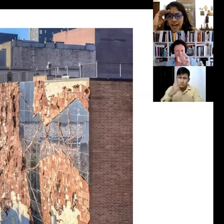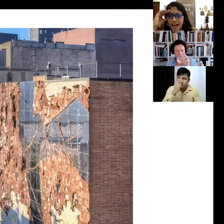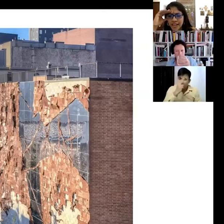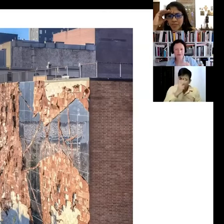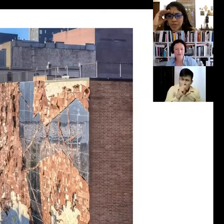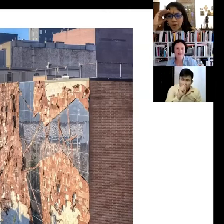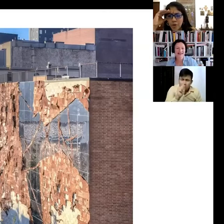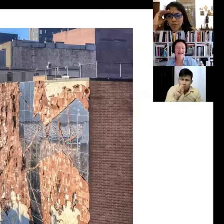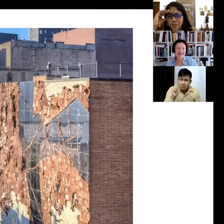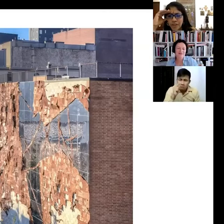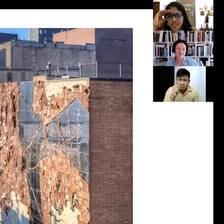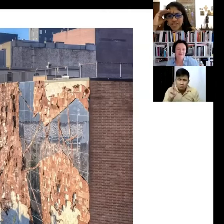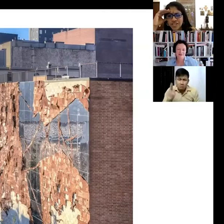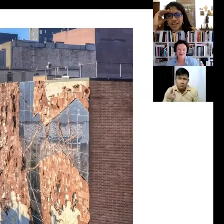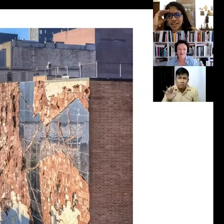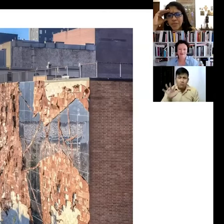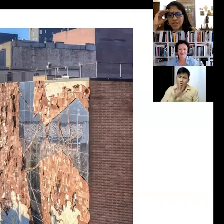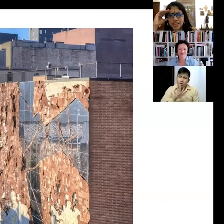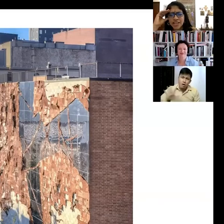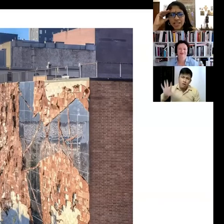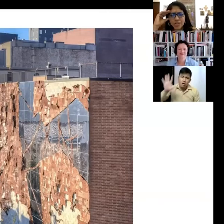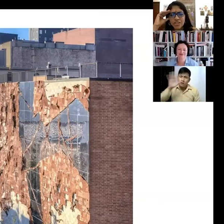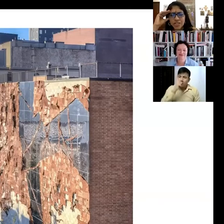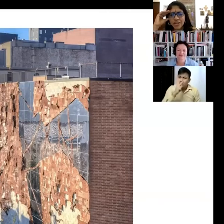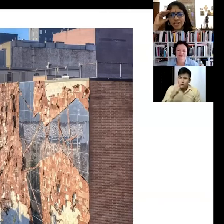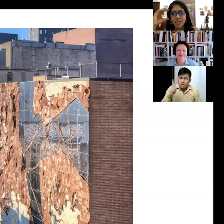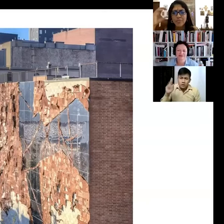and it was all over the place! Tell us about that... That sounded just quite incredible,